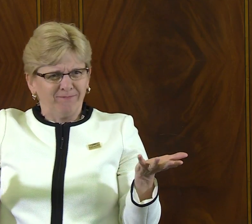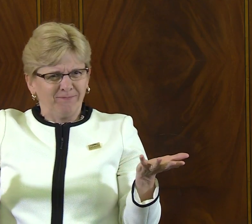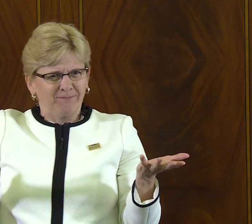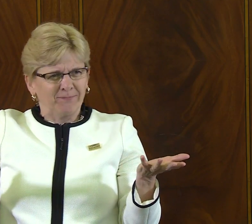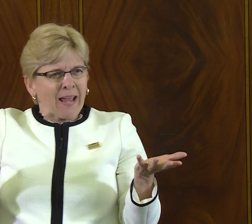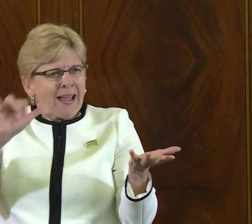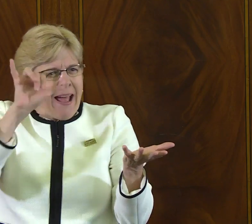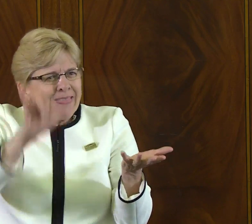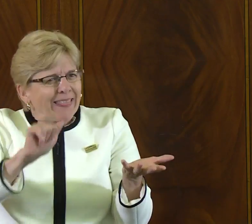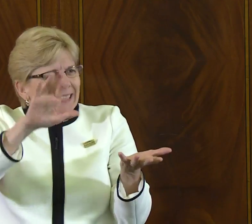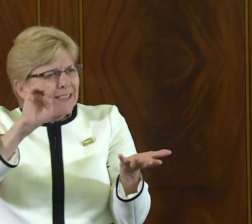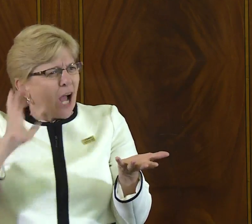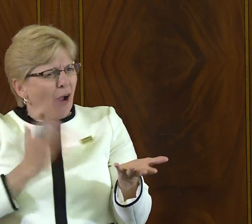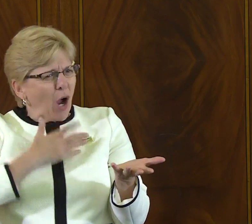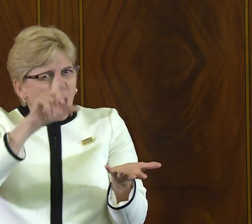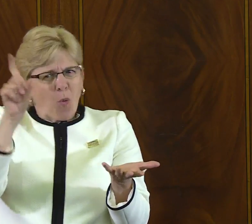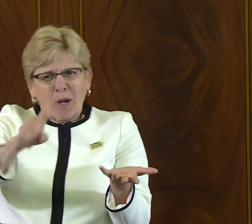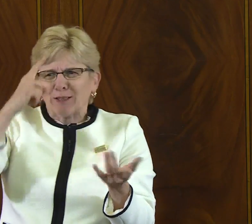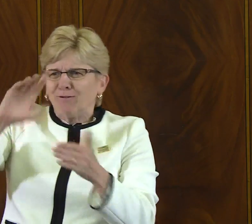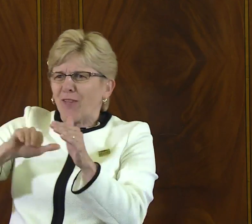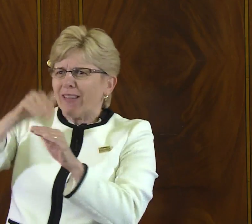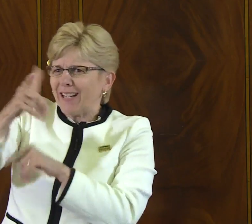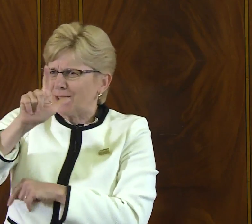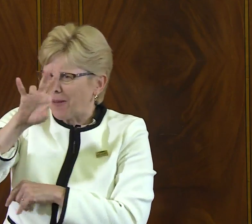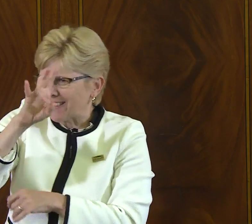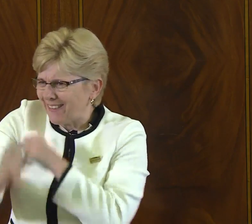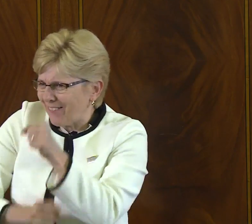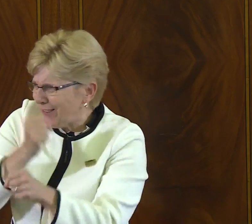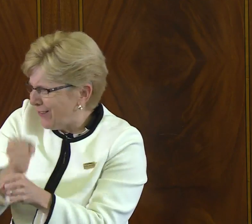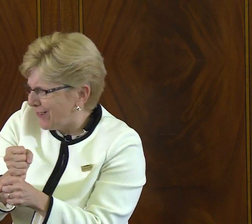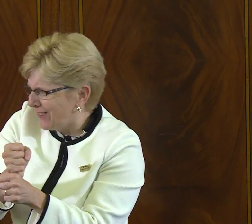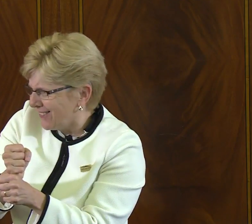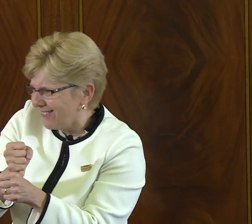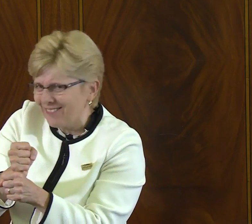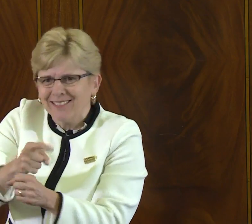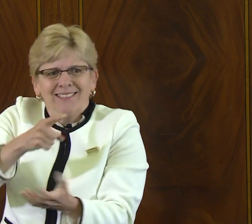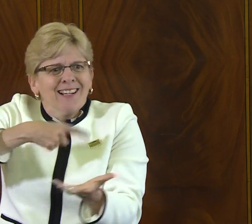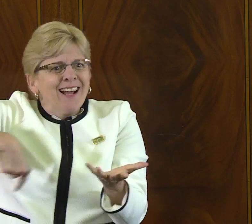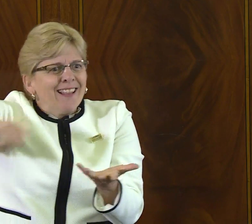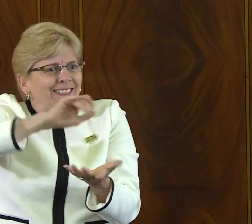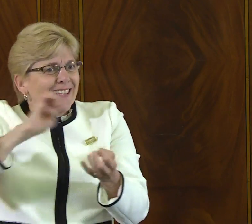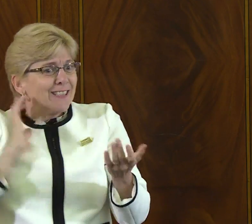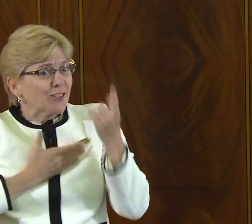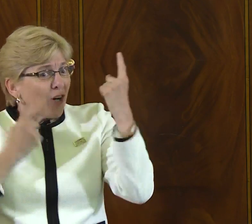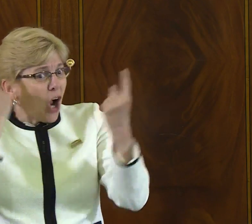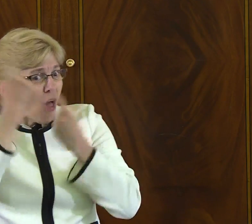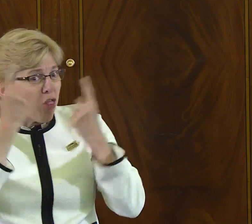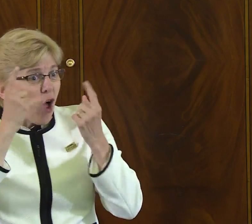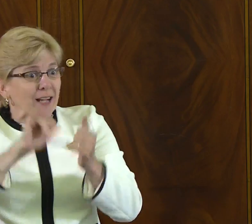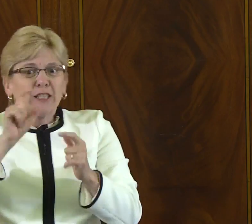How can we make that happen? These are the questions that we have to address over the next 27 years.